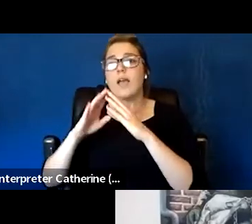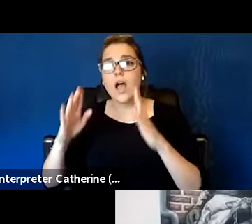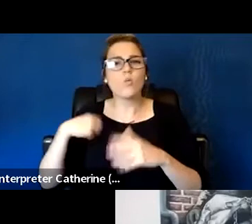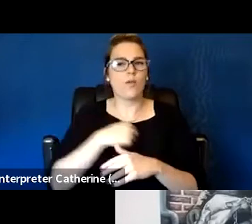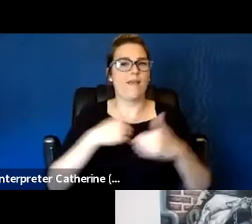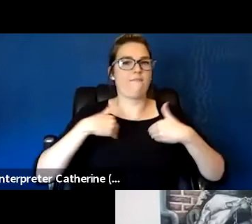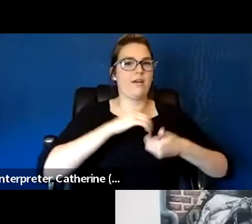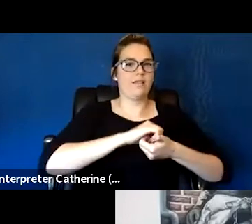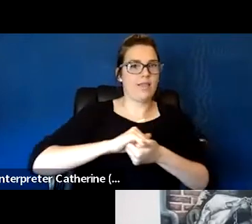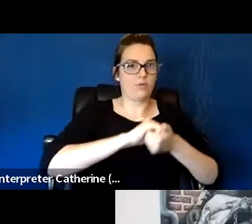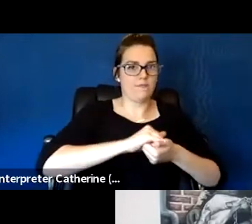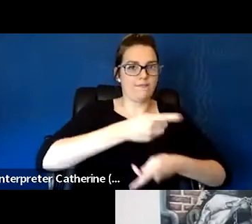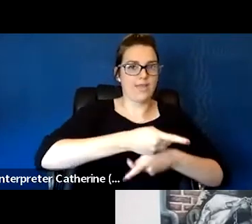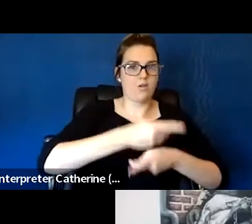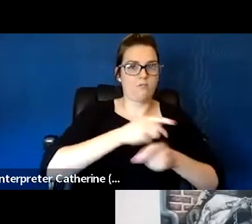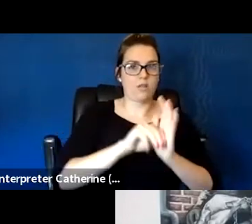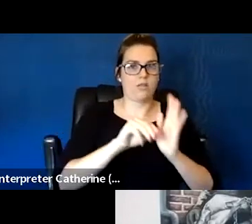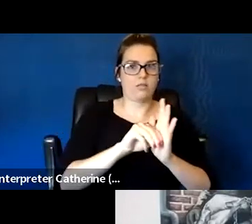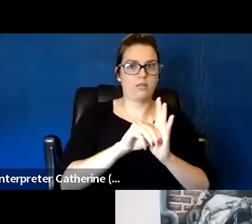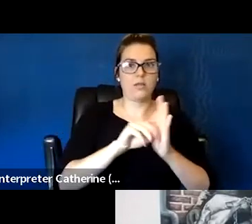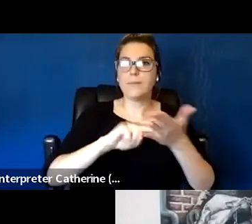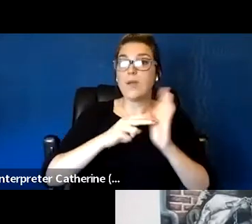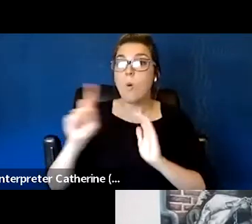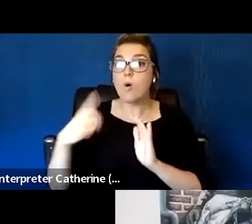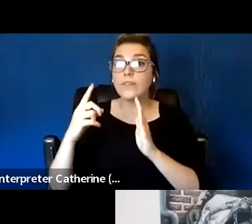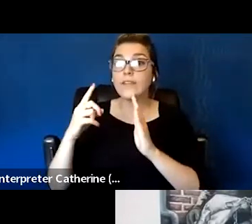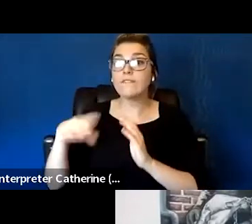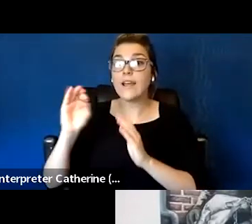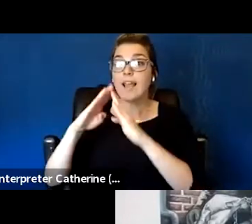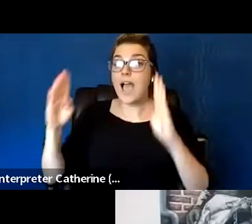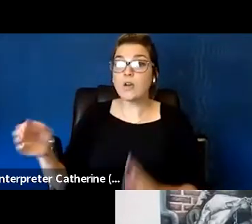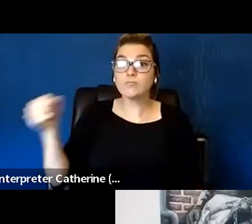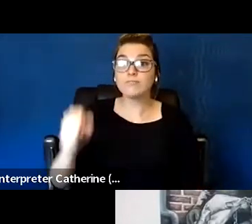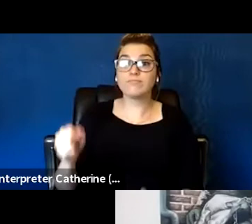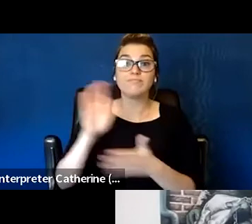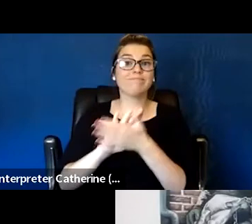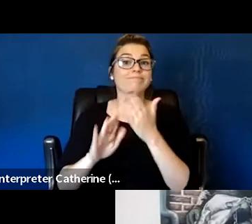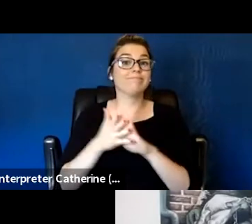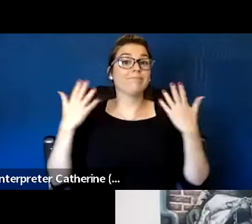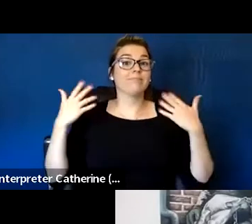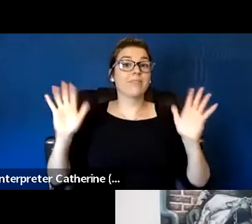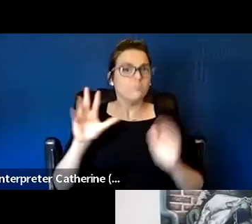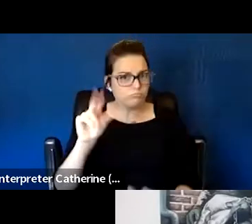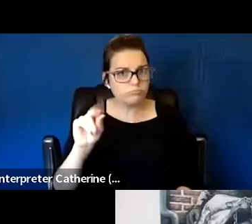It's not only housing a person and providing shelters, providing the supportive services from the staff,